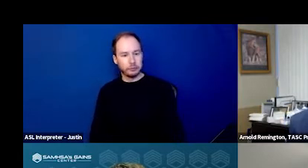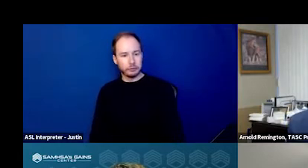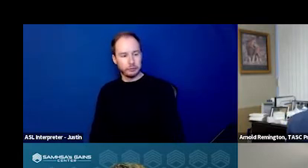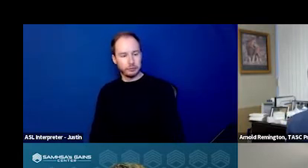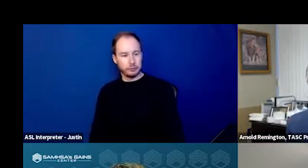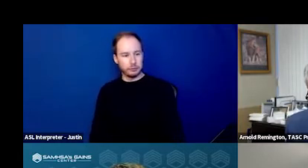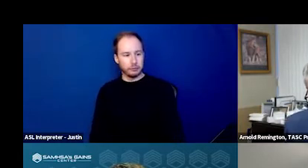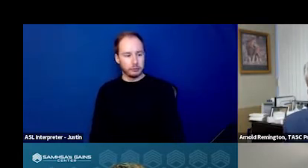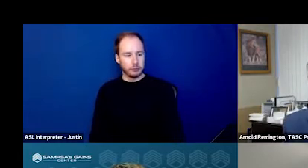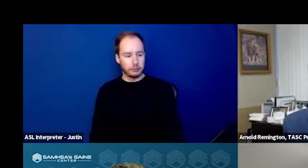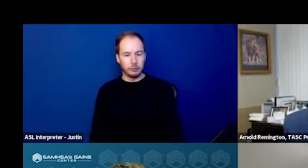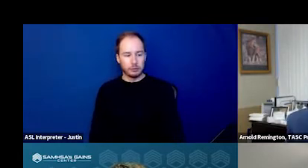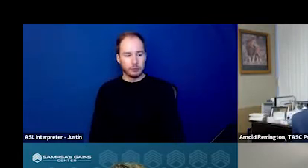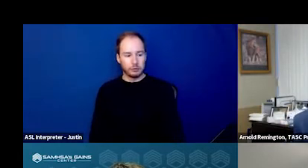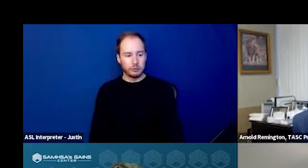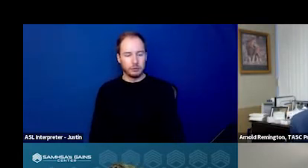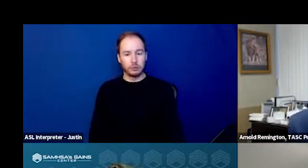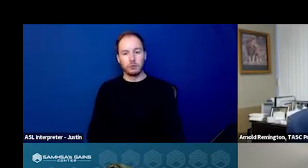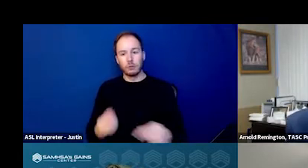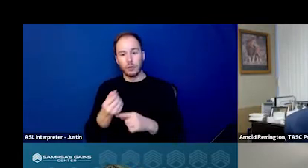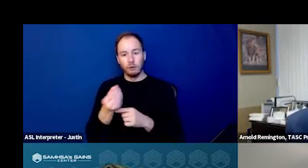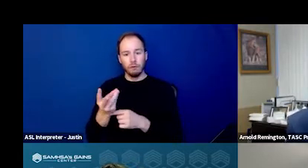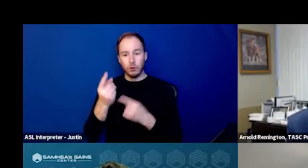So some considerations when you're looking at the model,